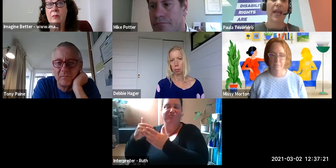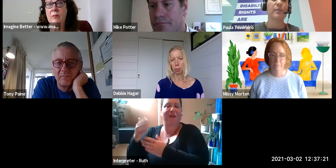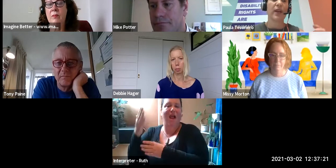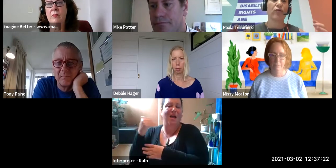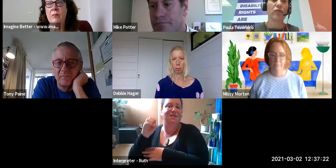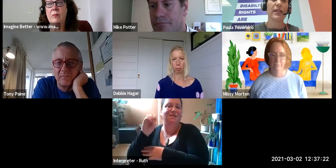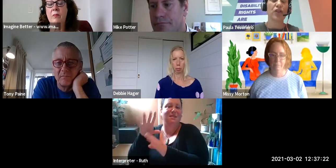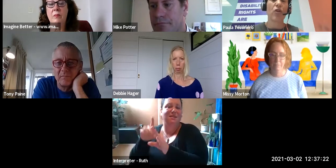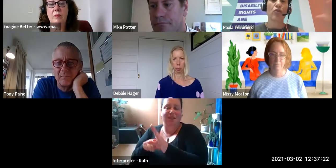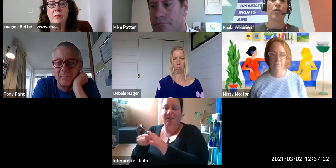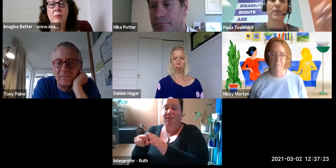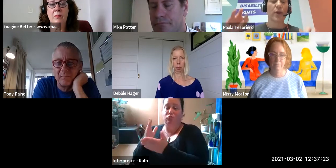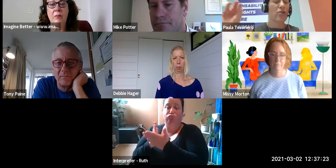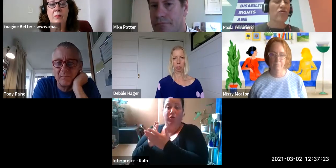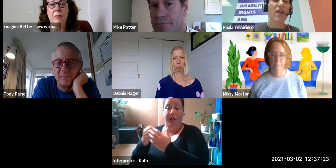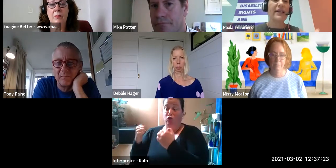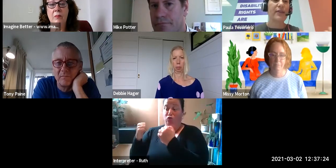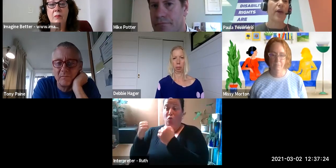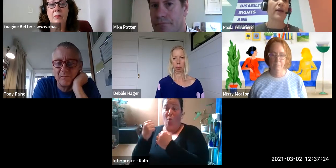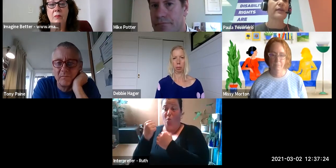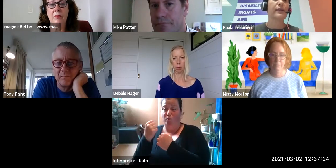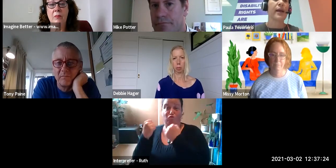been really strong groups doing great things.